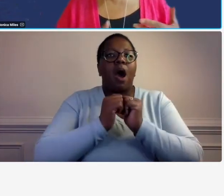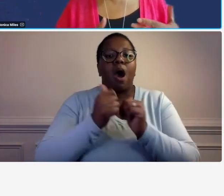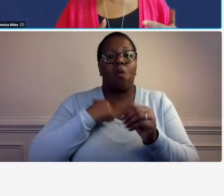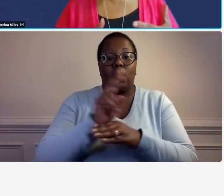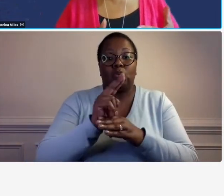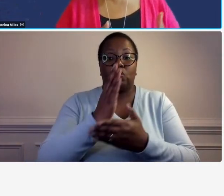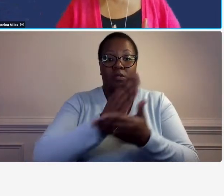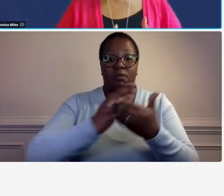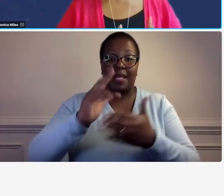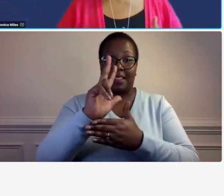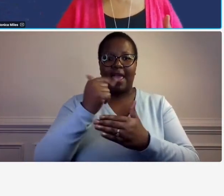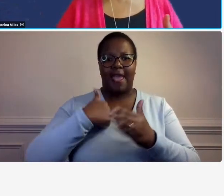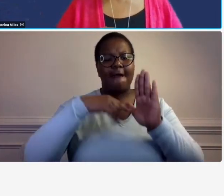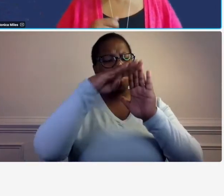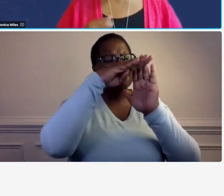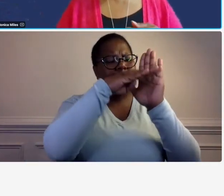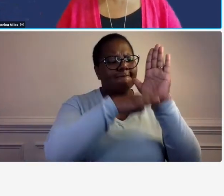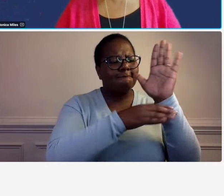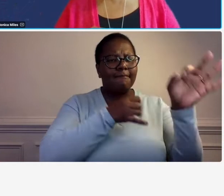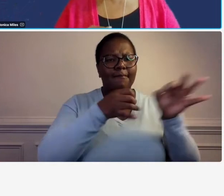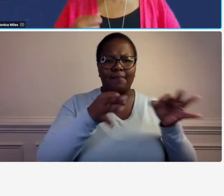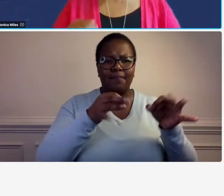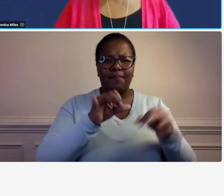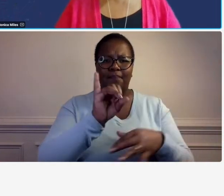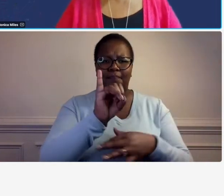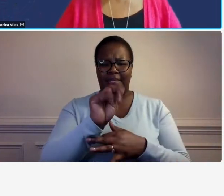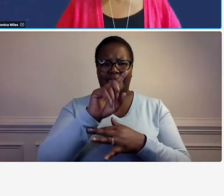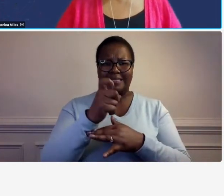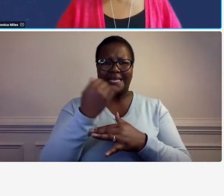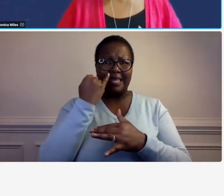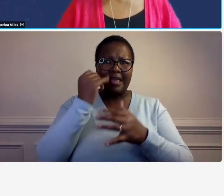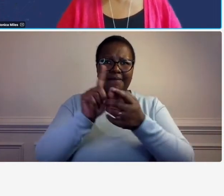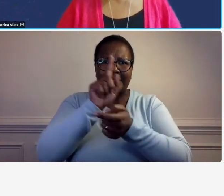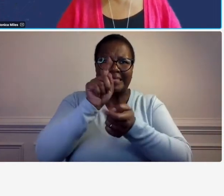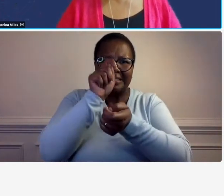a really good index so if you're looking for something specific it's easy to find things in